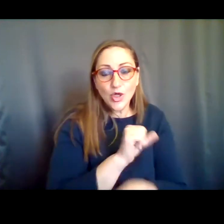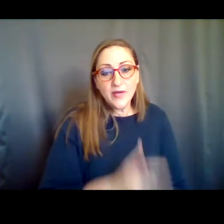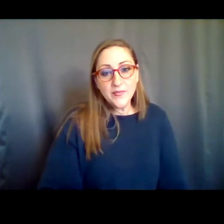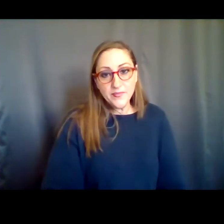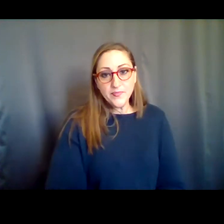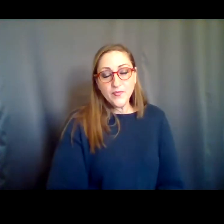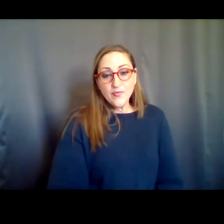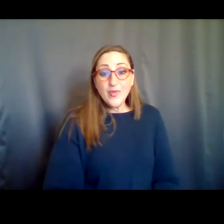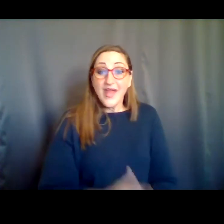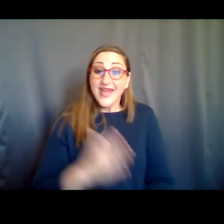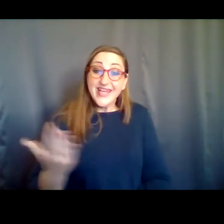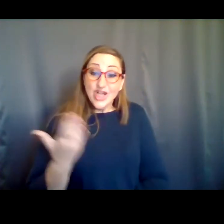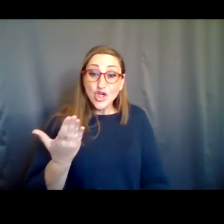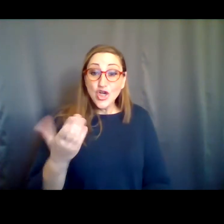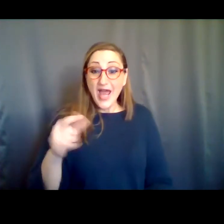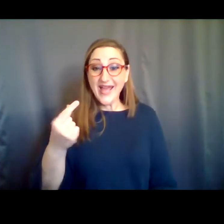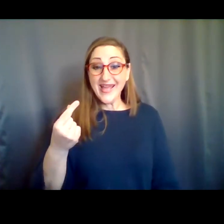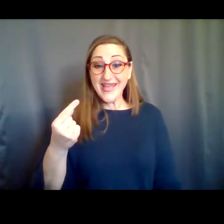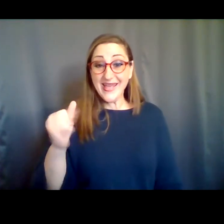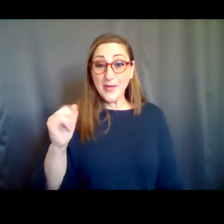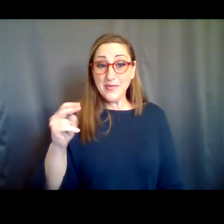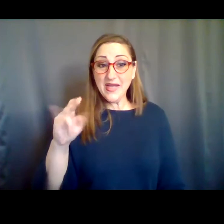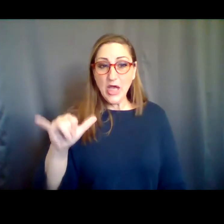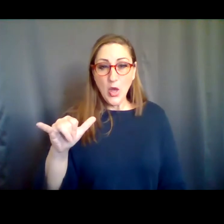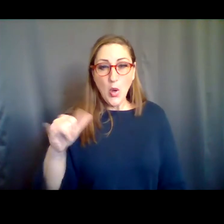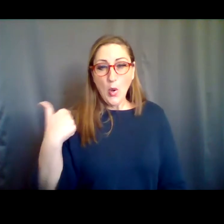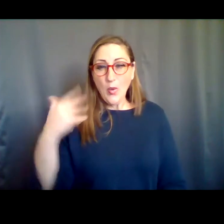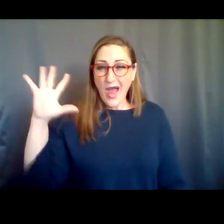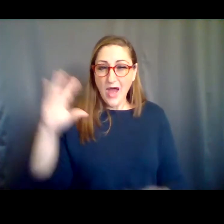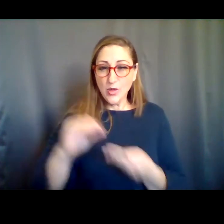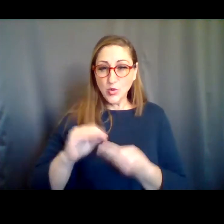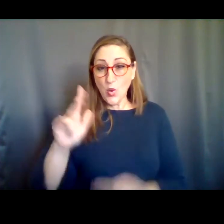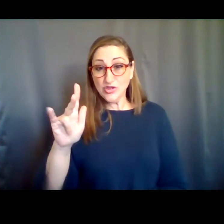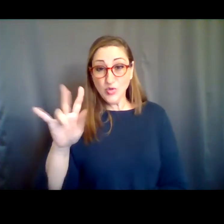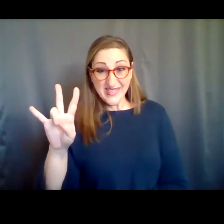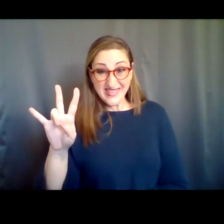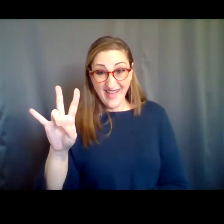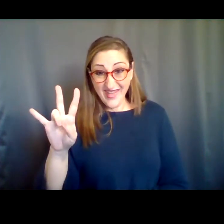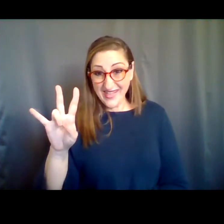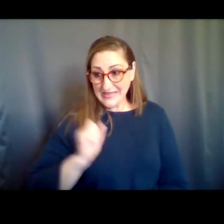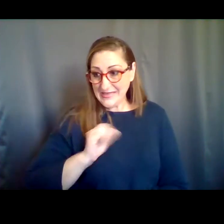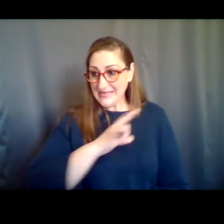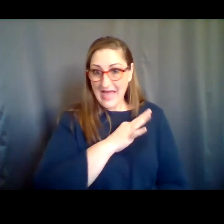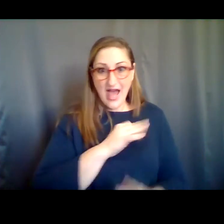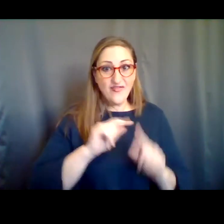have a re-opening Task Force, it's 20-some odd staff in eight